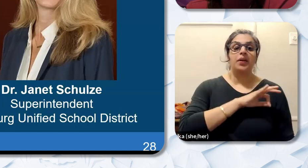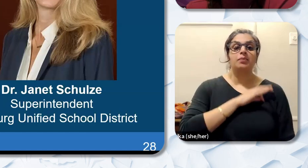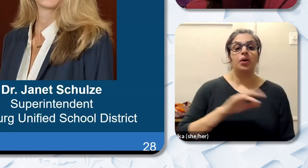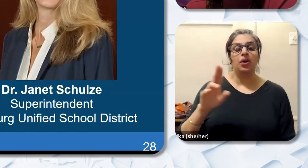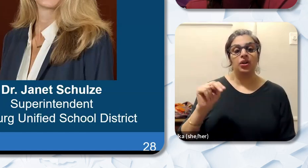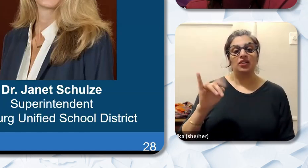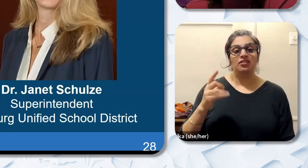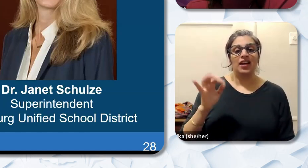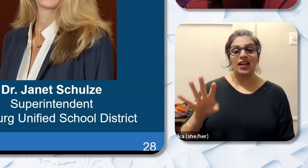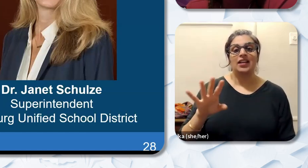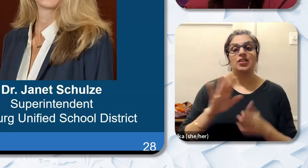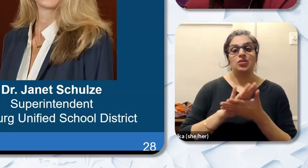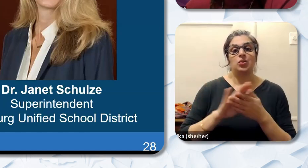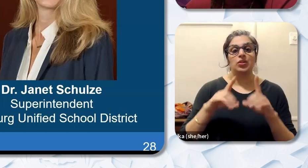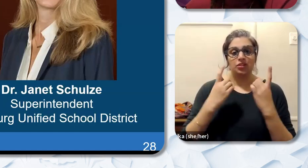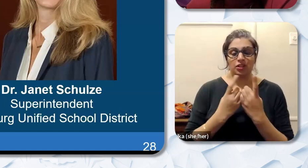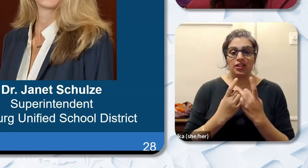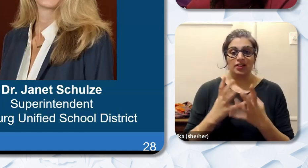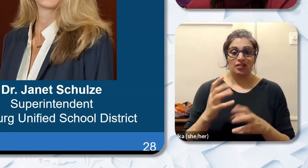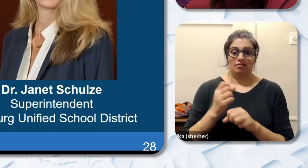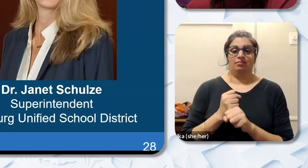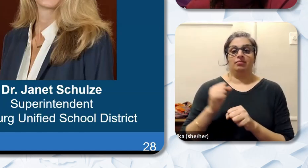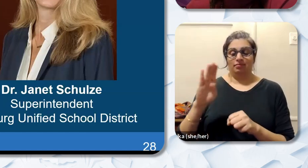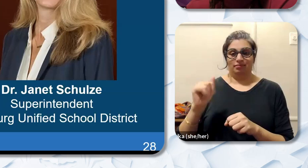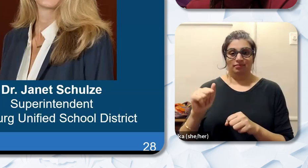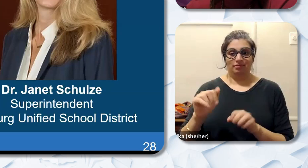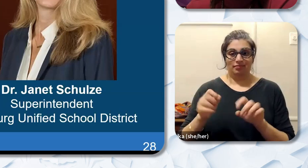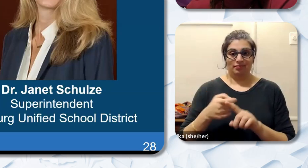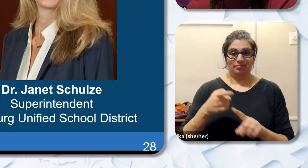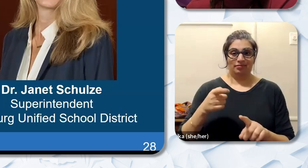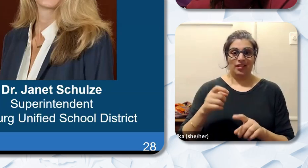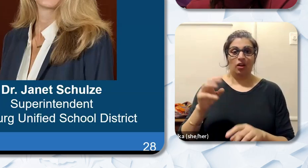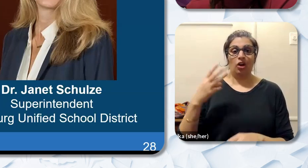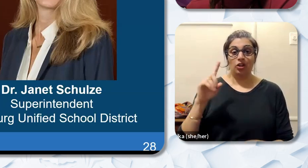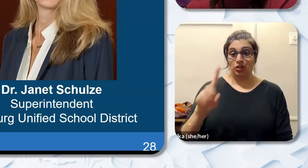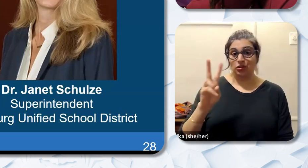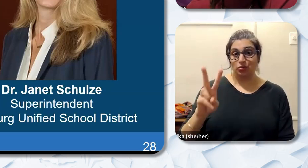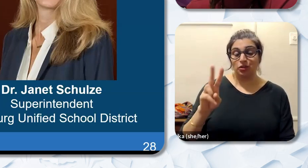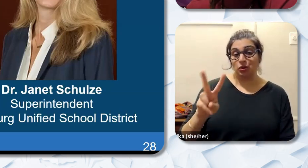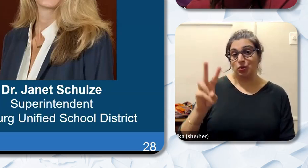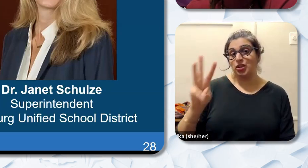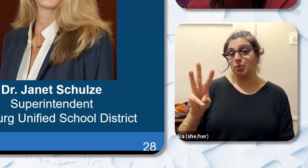Education and English from the University of Wisconsin Madison and her master's in Educational